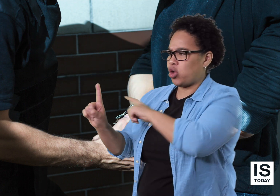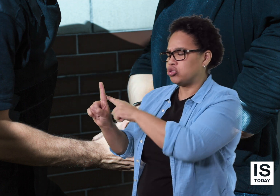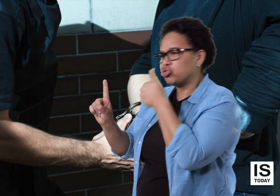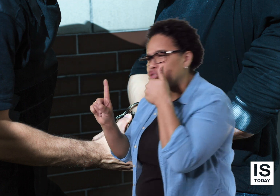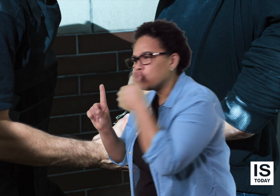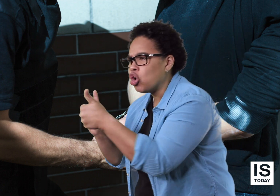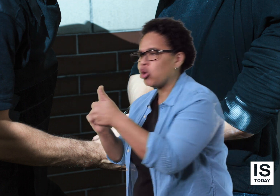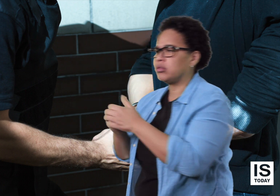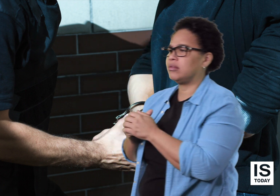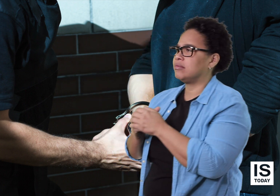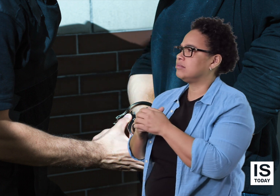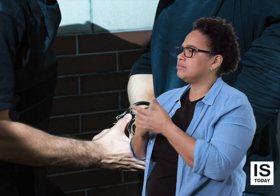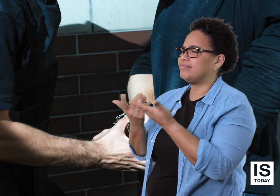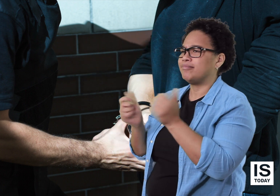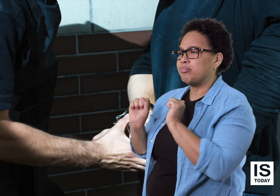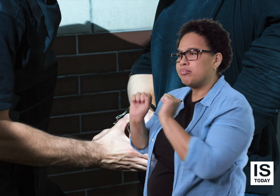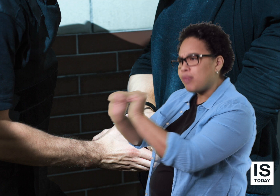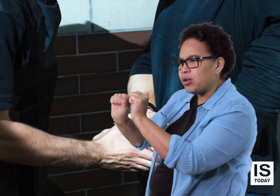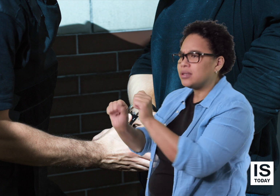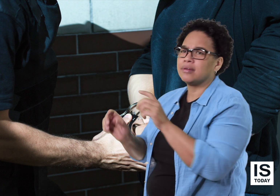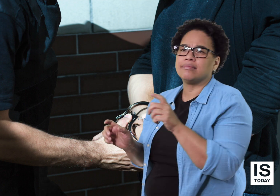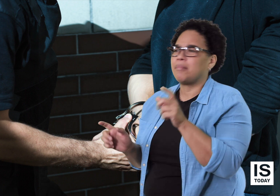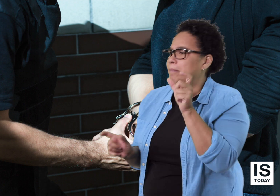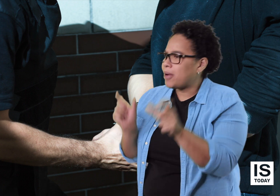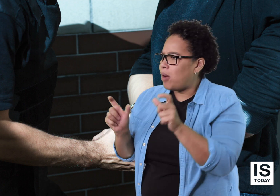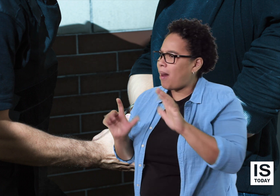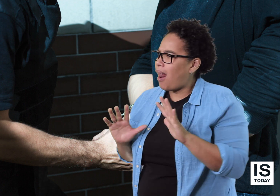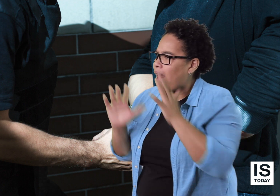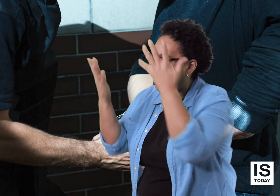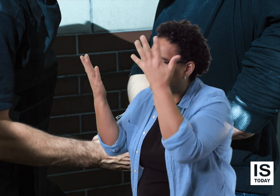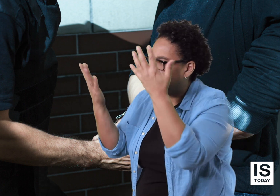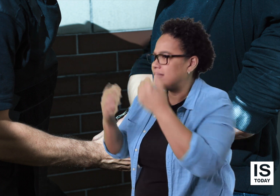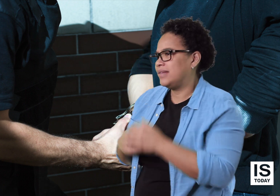lives.